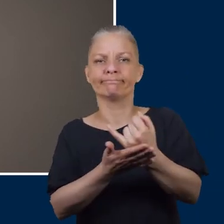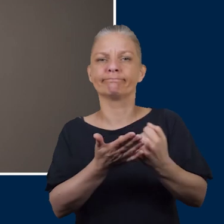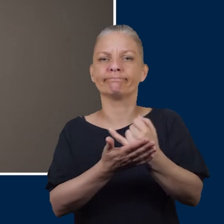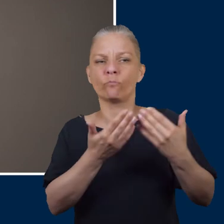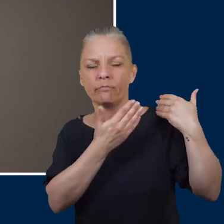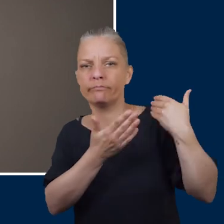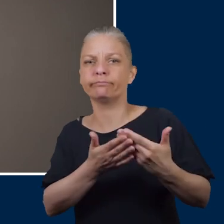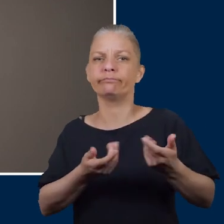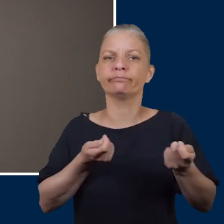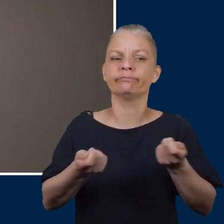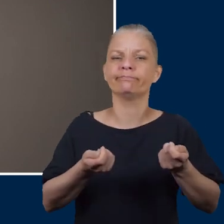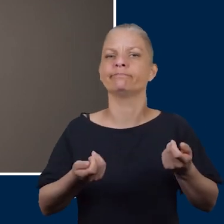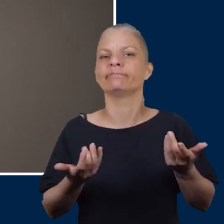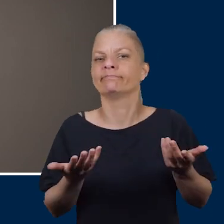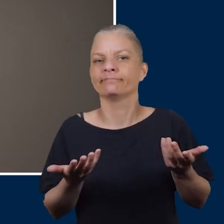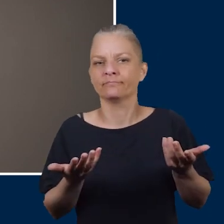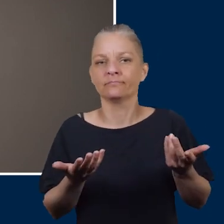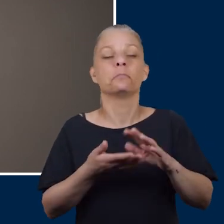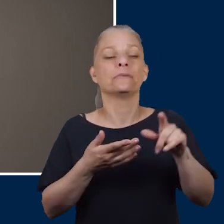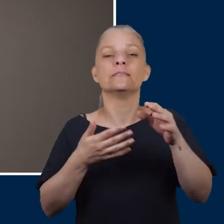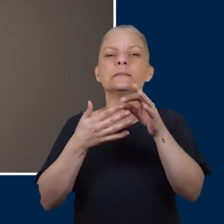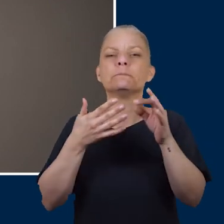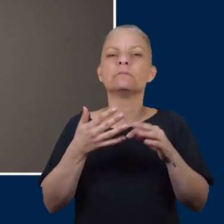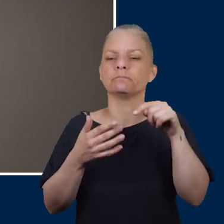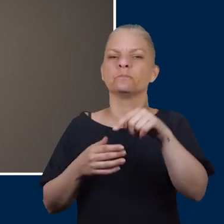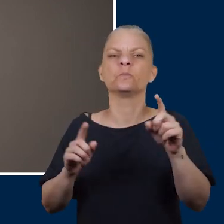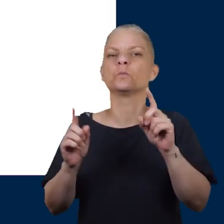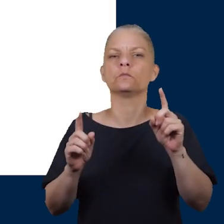tingling or burning sensation, pins and needles or shooting pains.